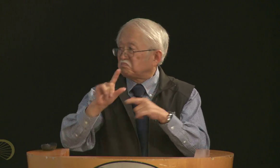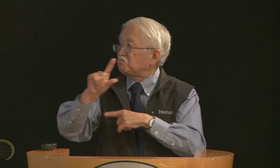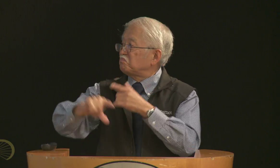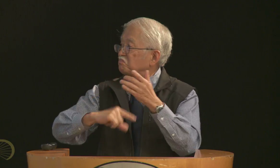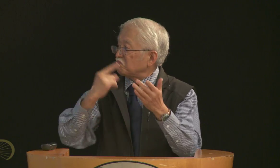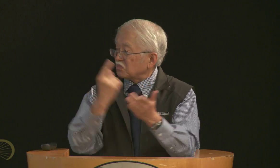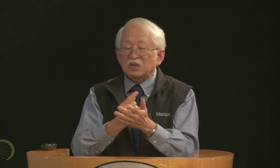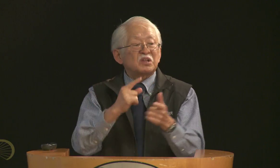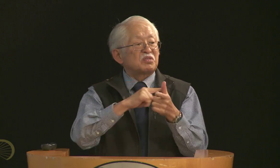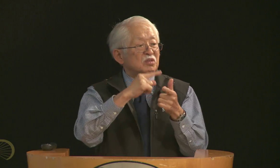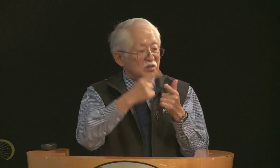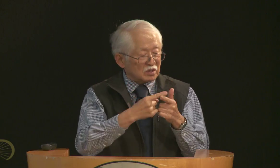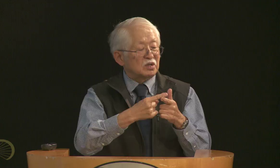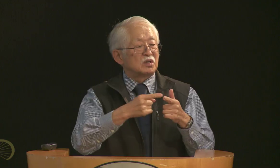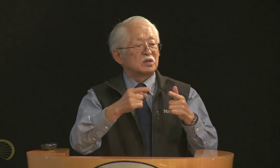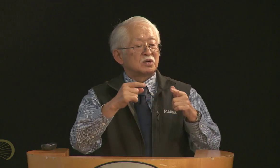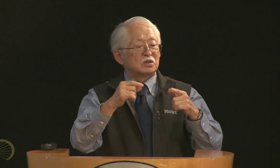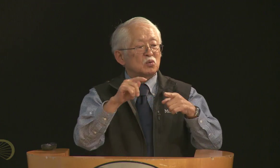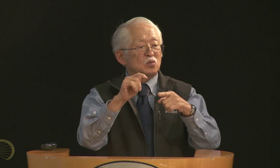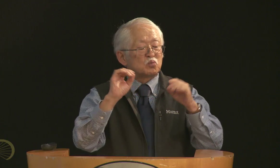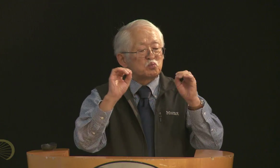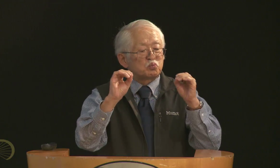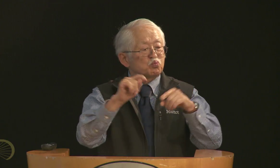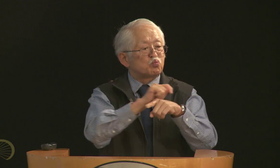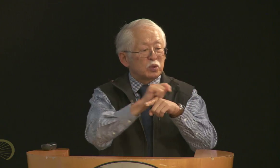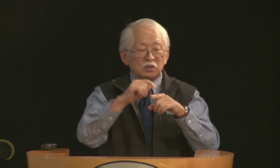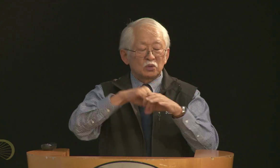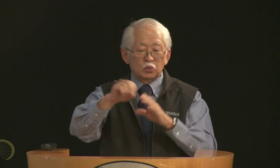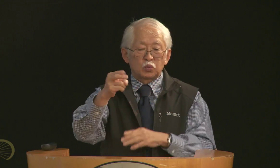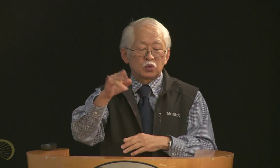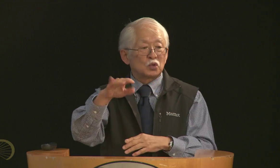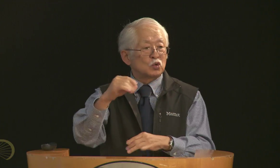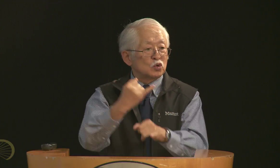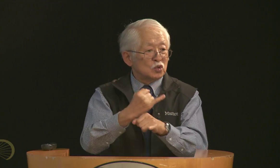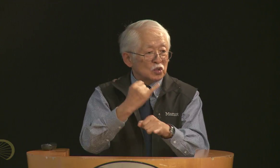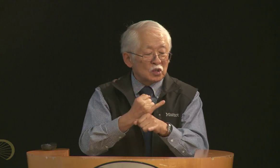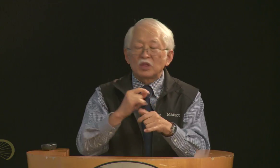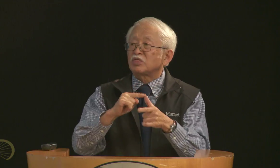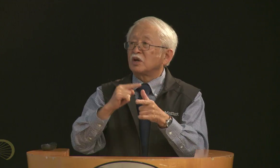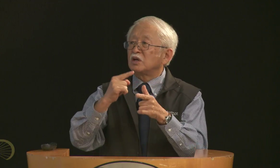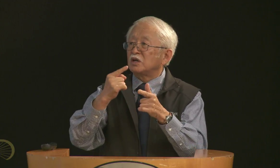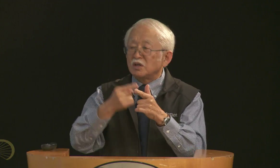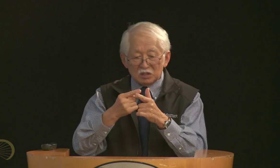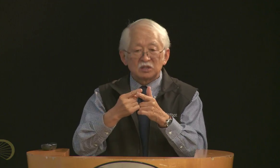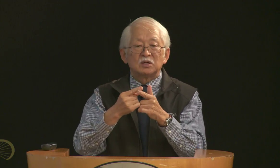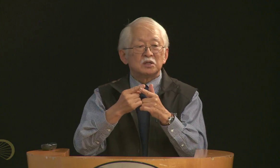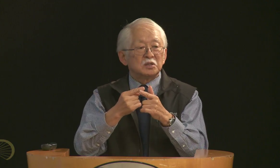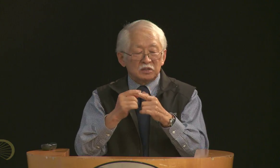Normal School, graduated from there and then was in a teacher training program at the Ohio School for the Deaf